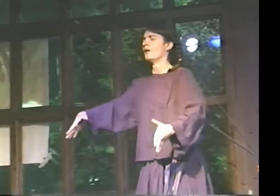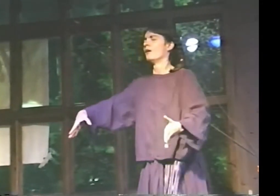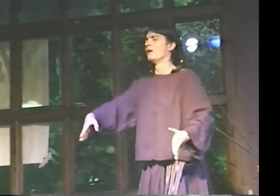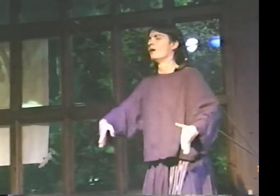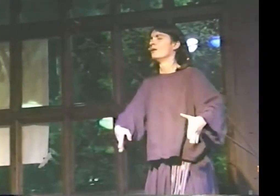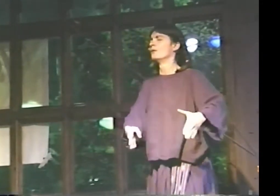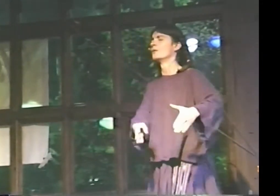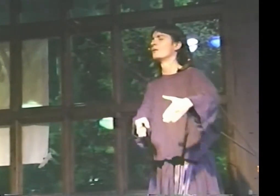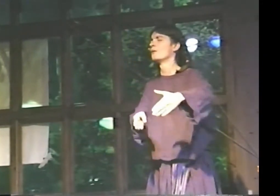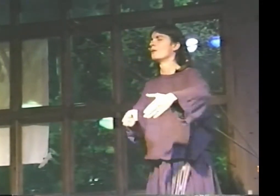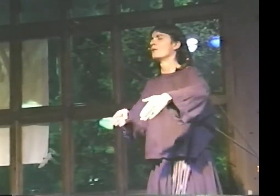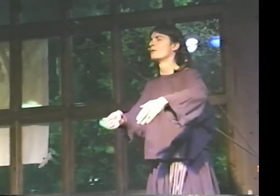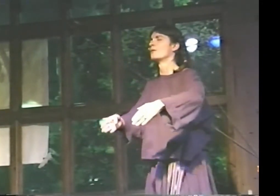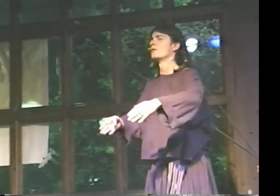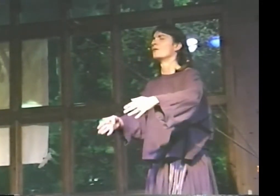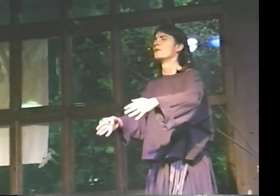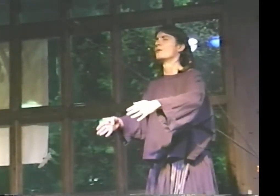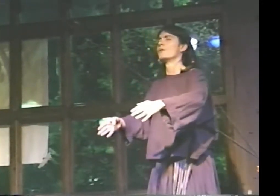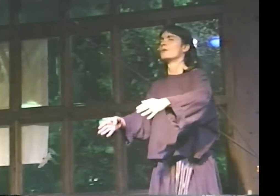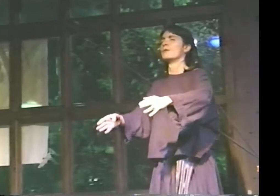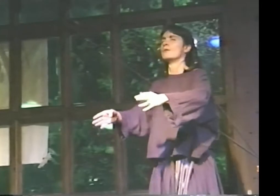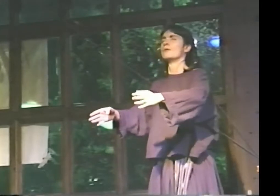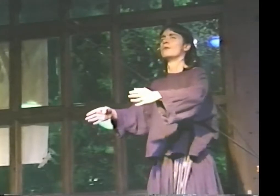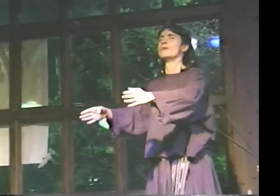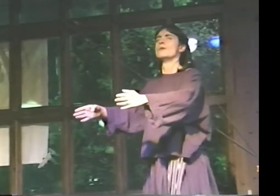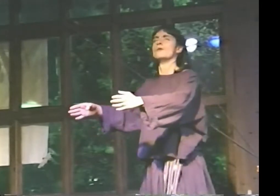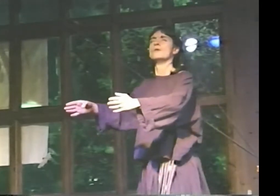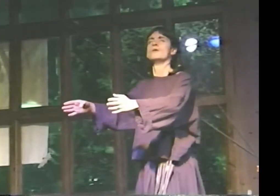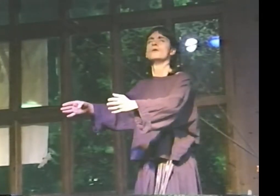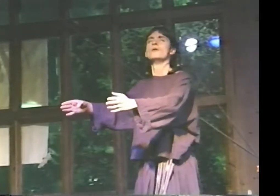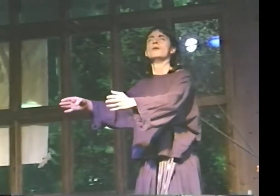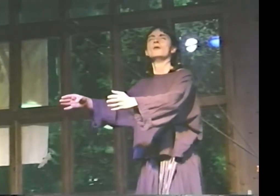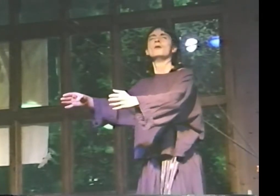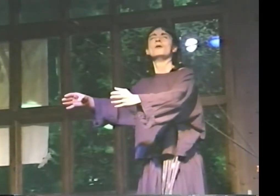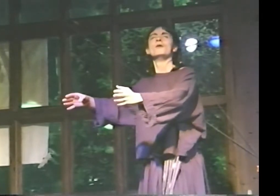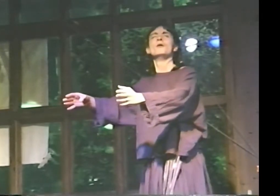THE PATH... I SENSE A CLEARING.